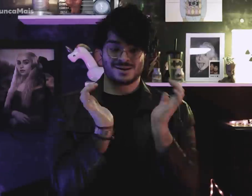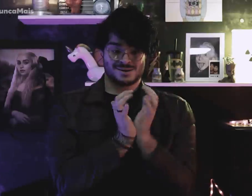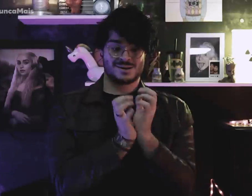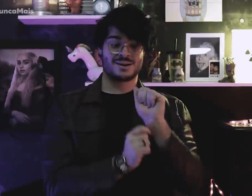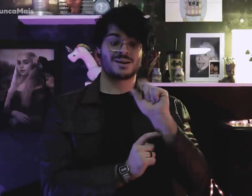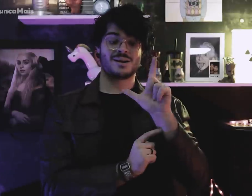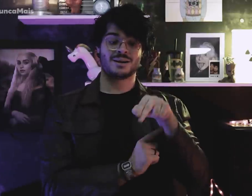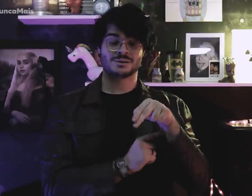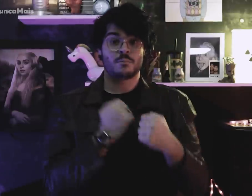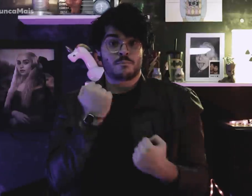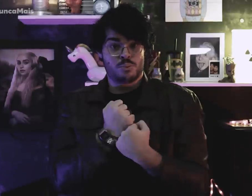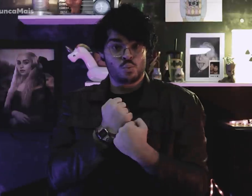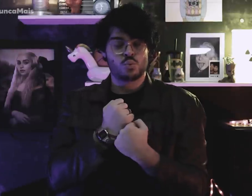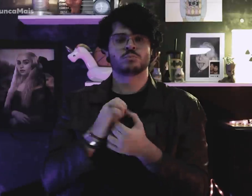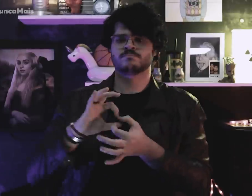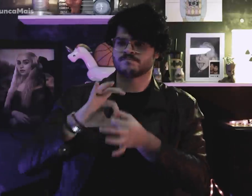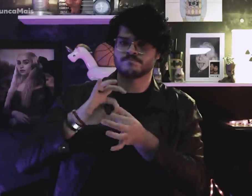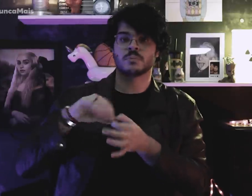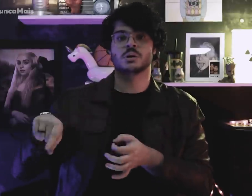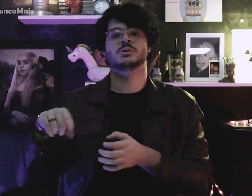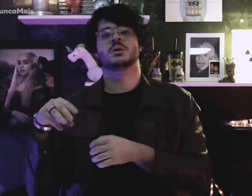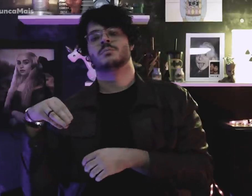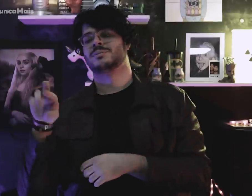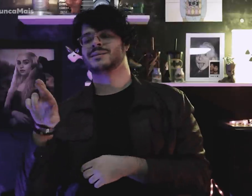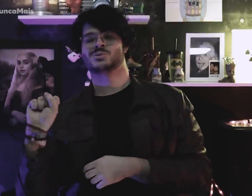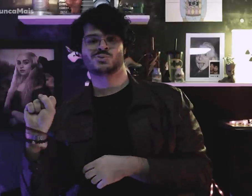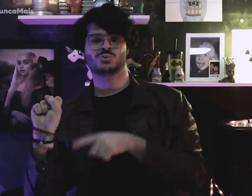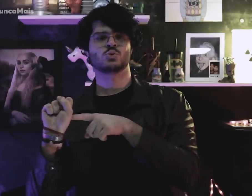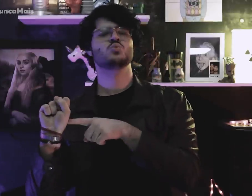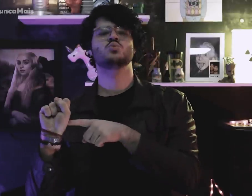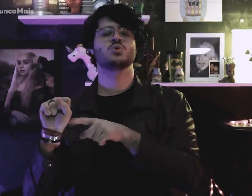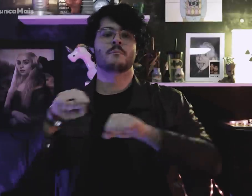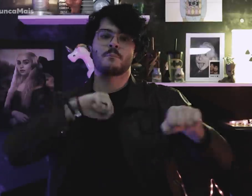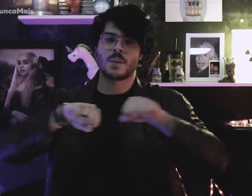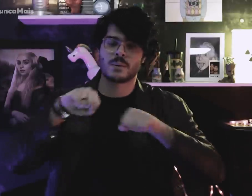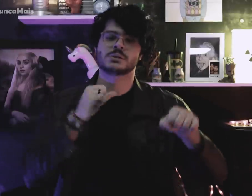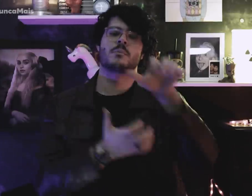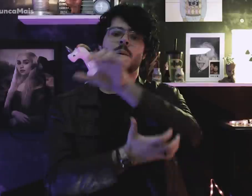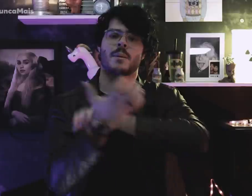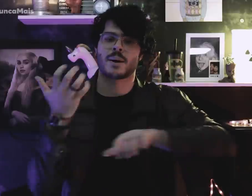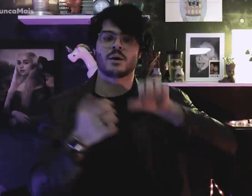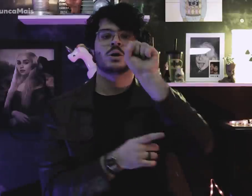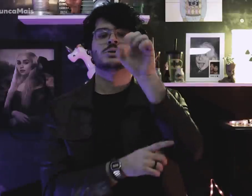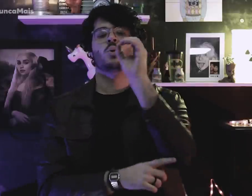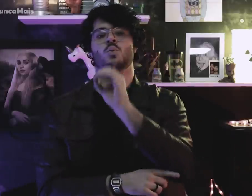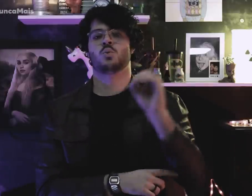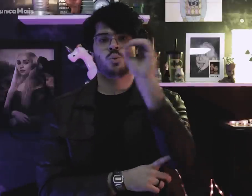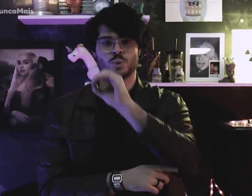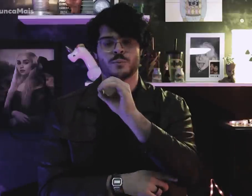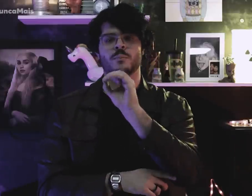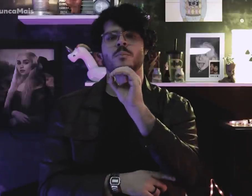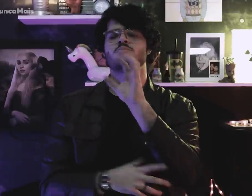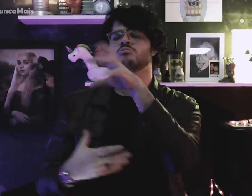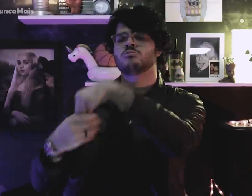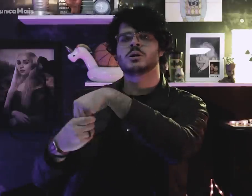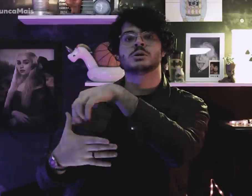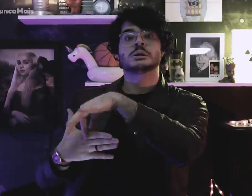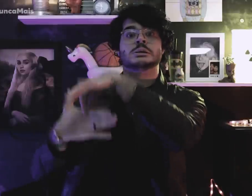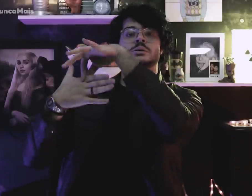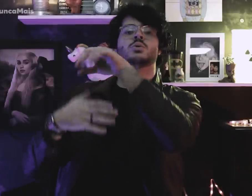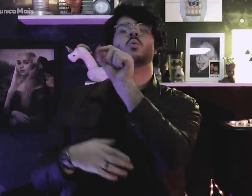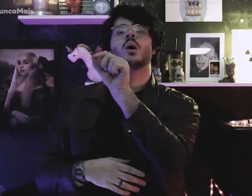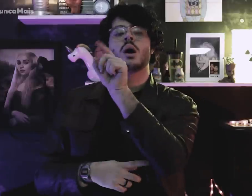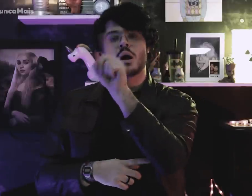With support from the Movement Revolutionary of October 8 (MR8),